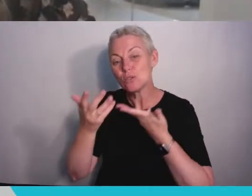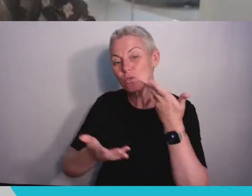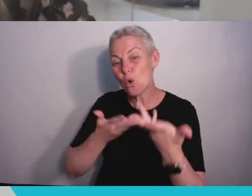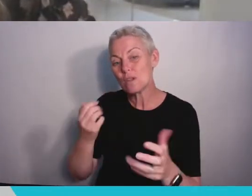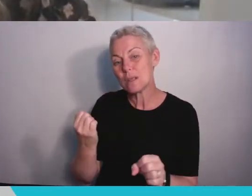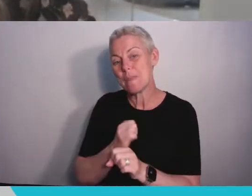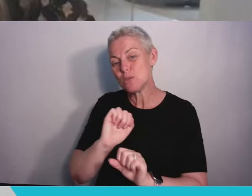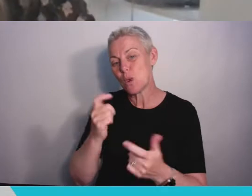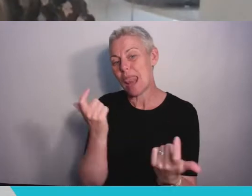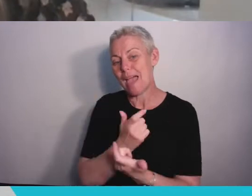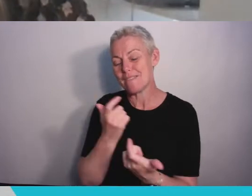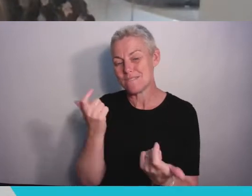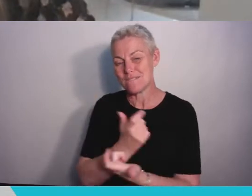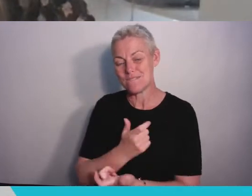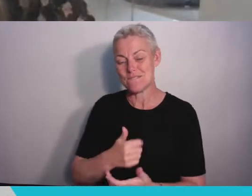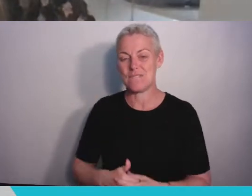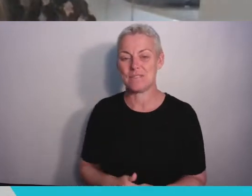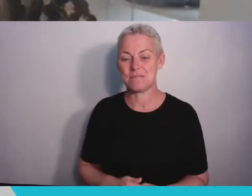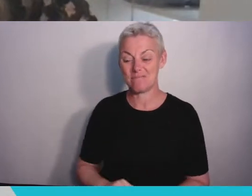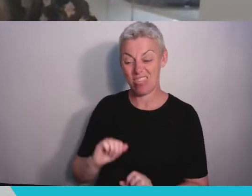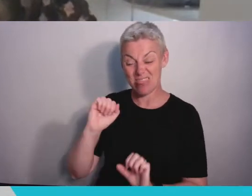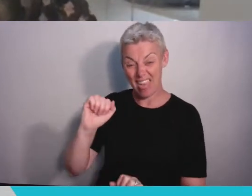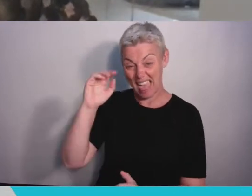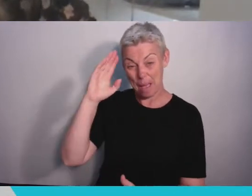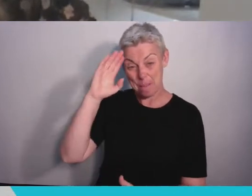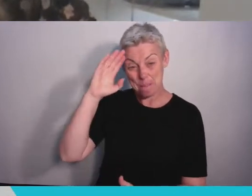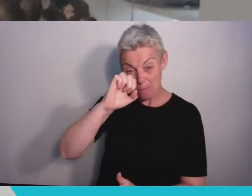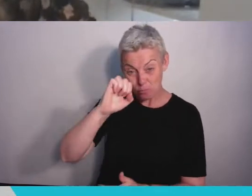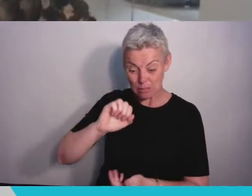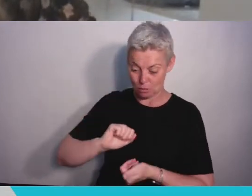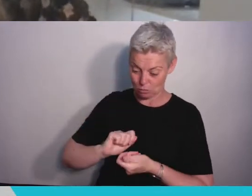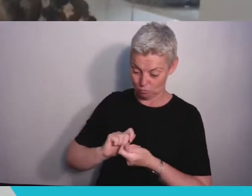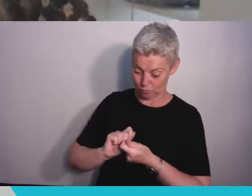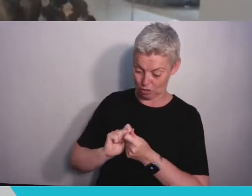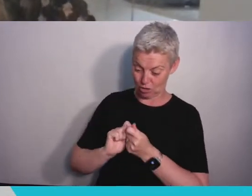shaped our university experience, and the collection of these moments spent with friends